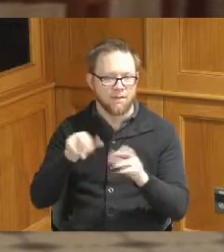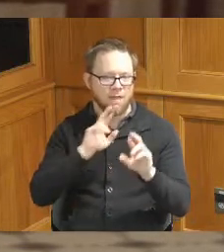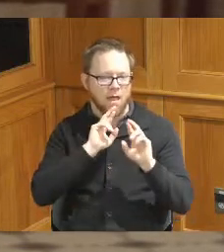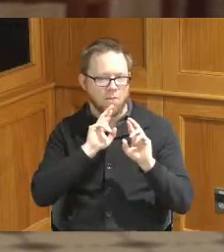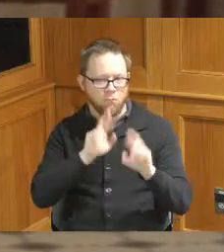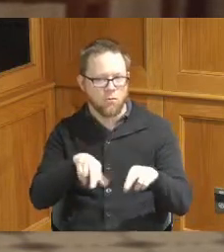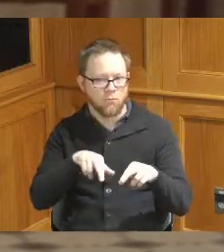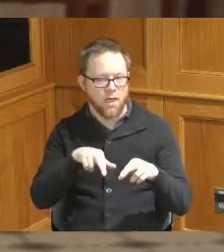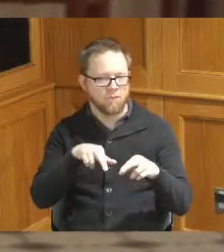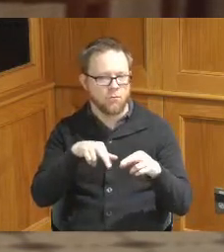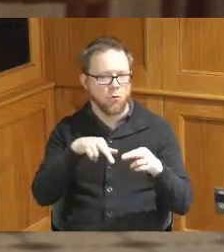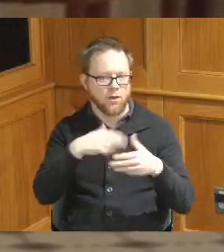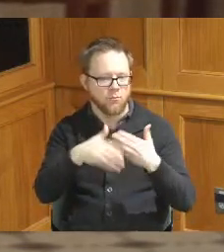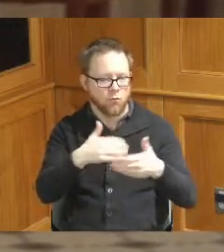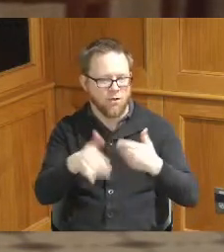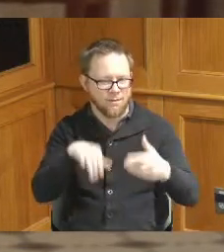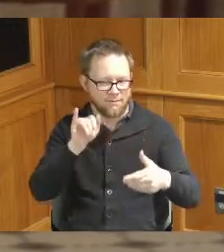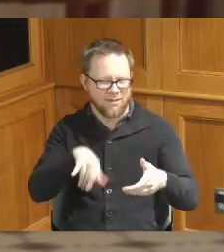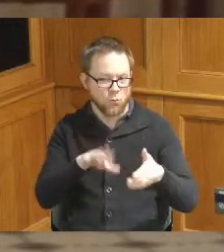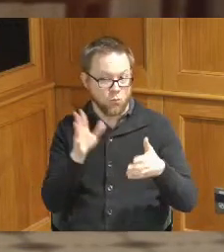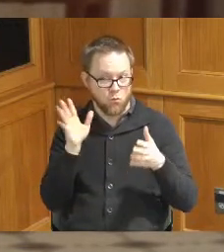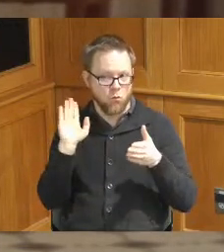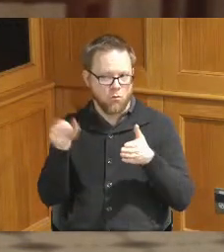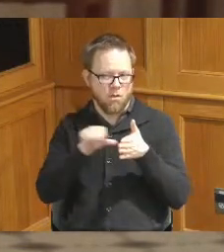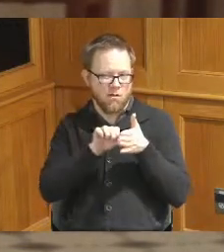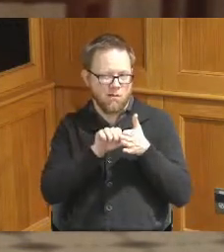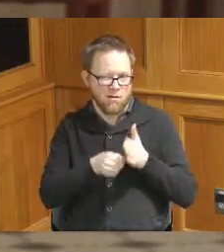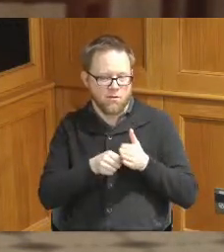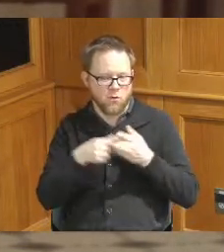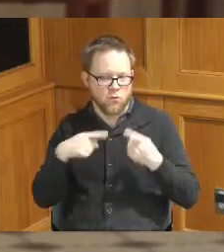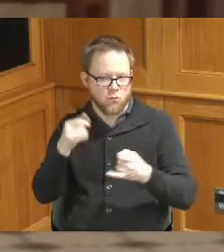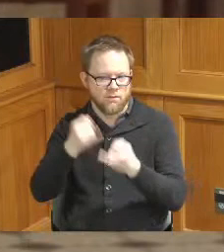yeah we'll make sure to underscore that as they are given the final contract and that credit is